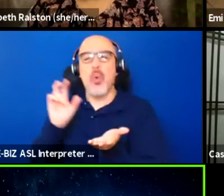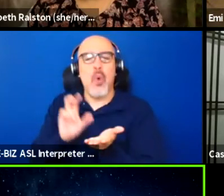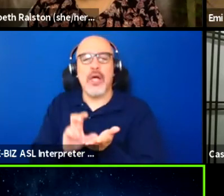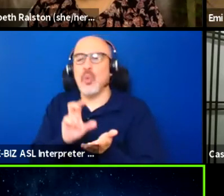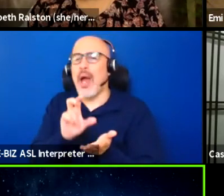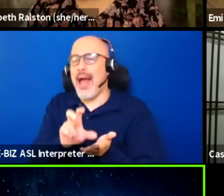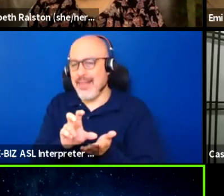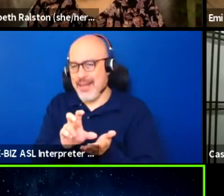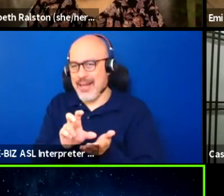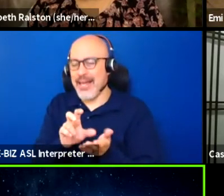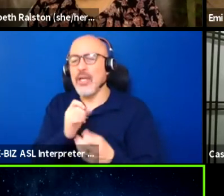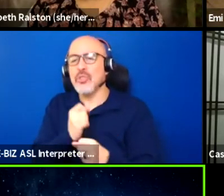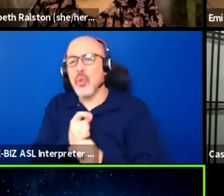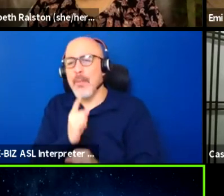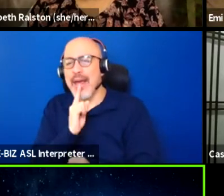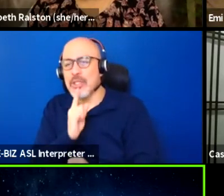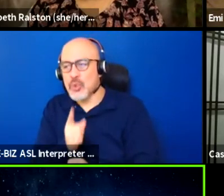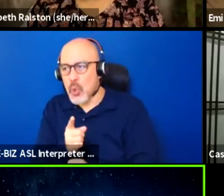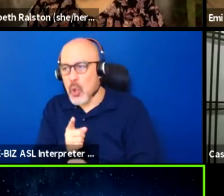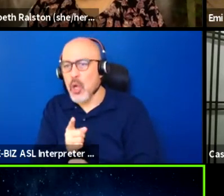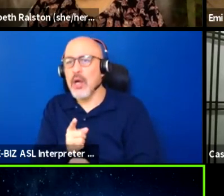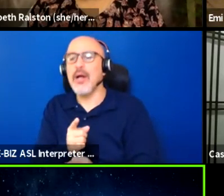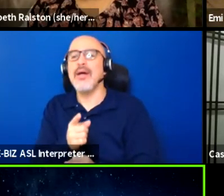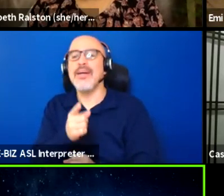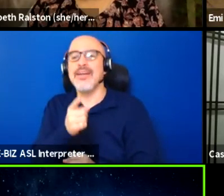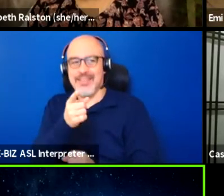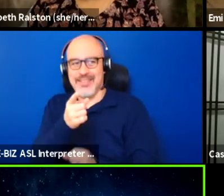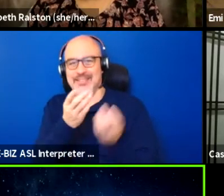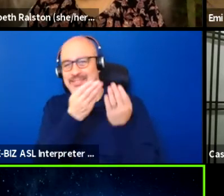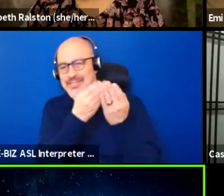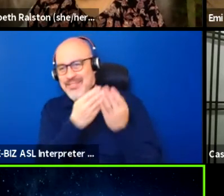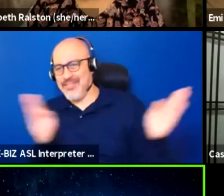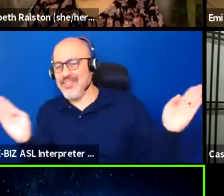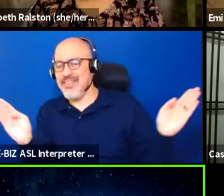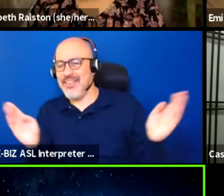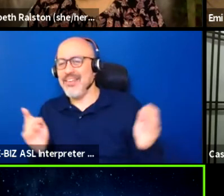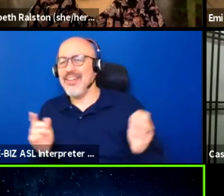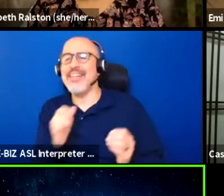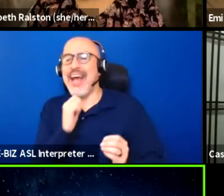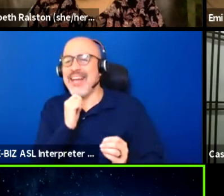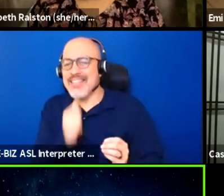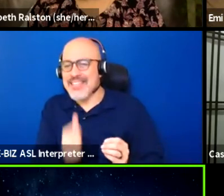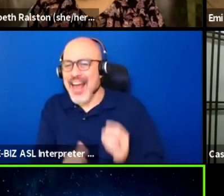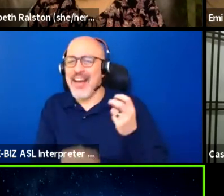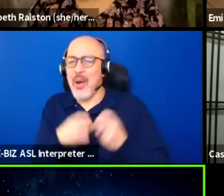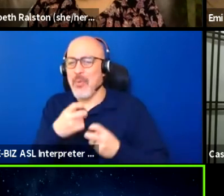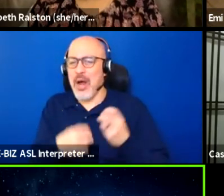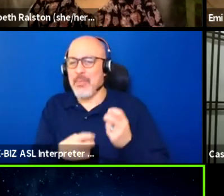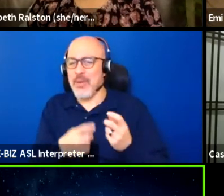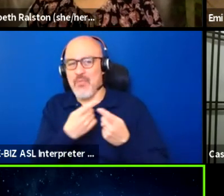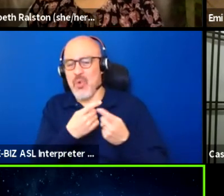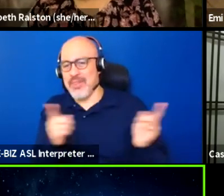to make sure that it's not a problem for others? And we go through that just in daily life,